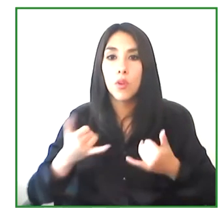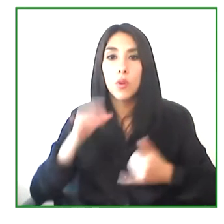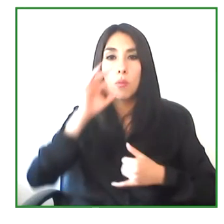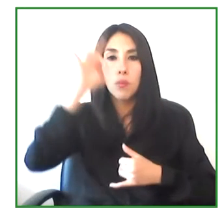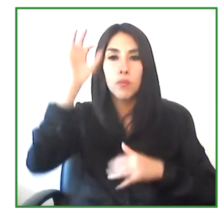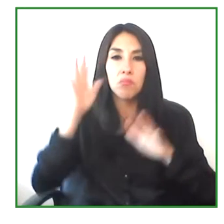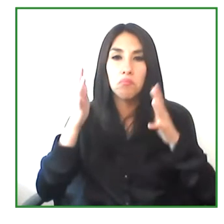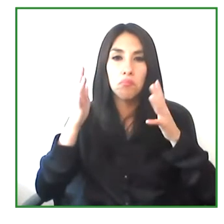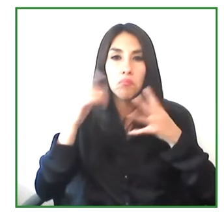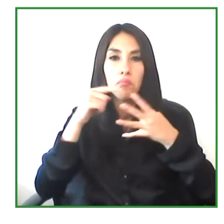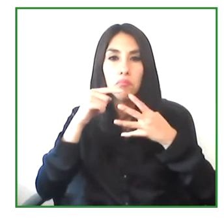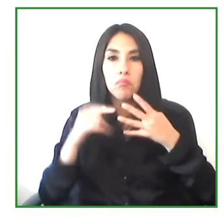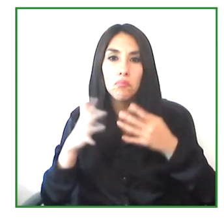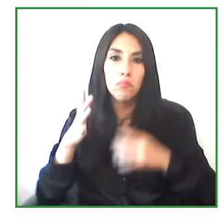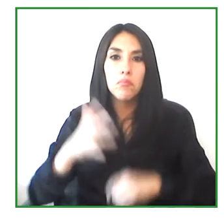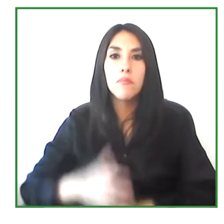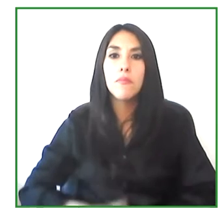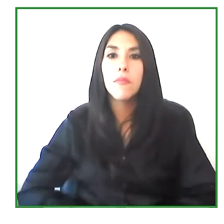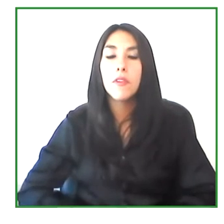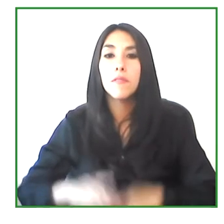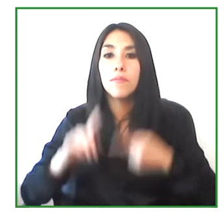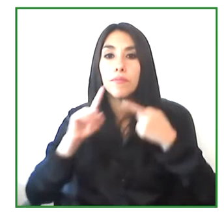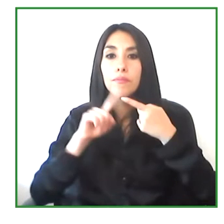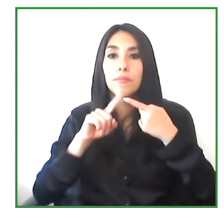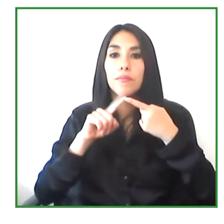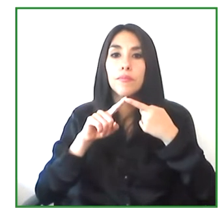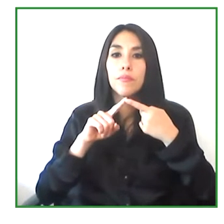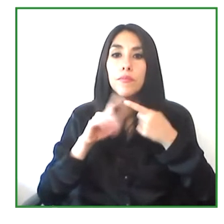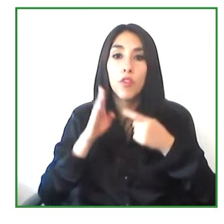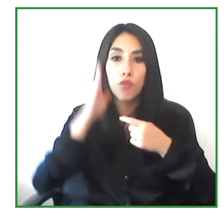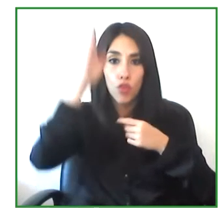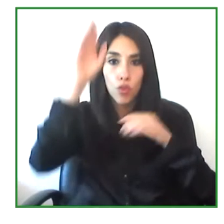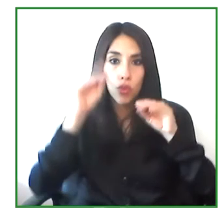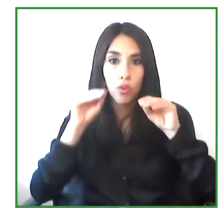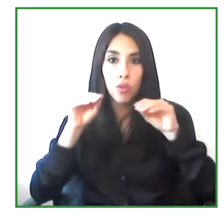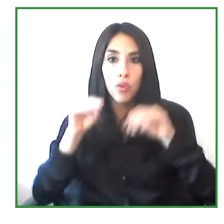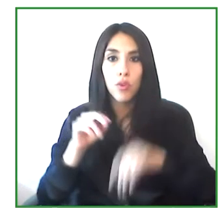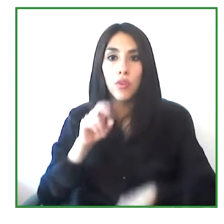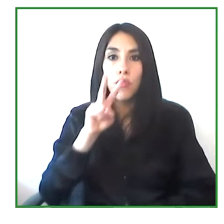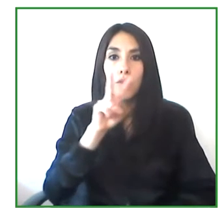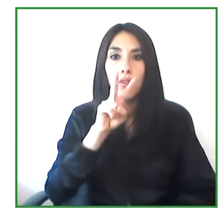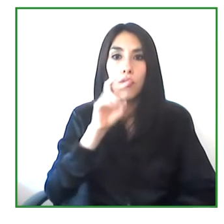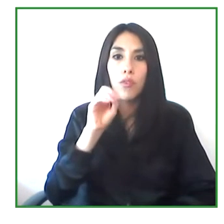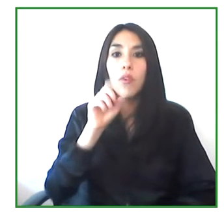we see or we consider the training of 21 users in our program.